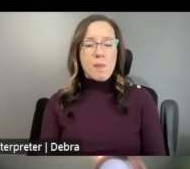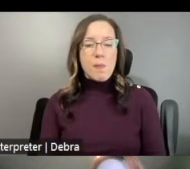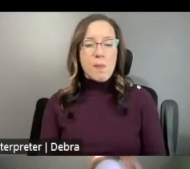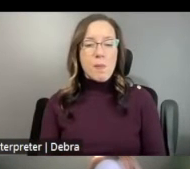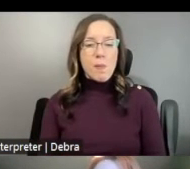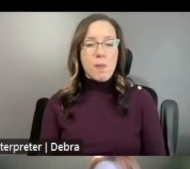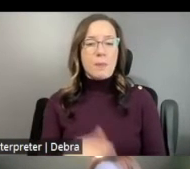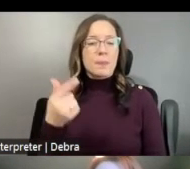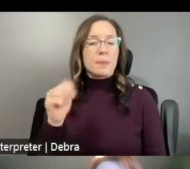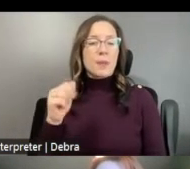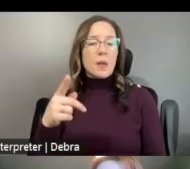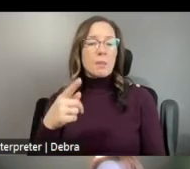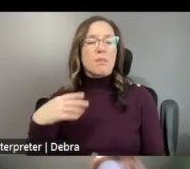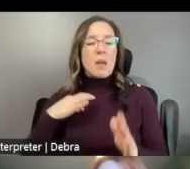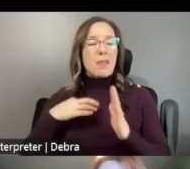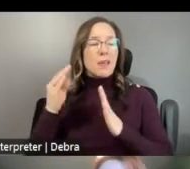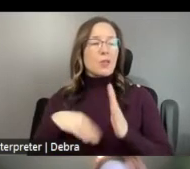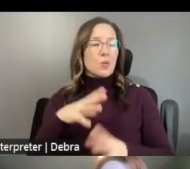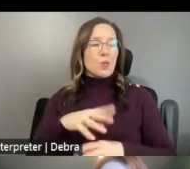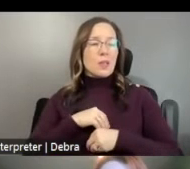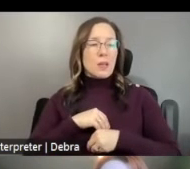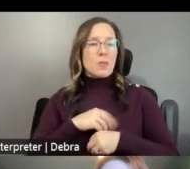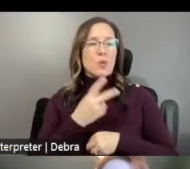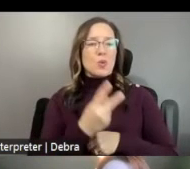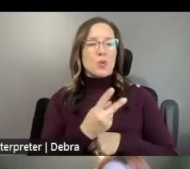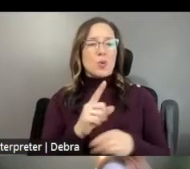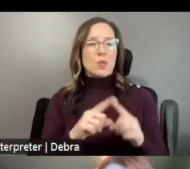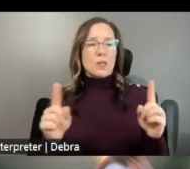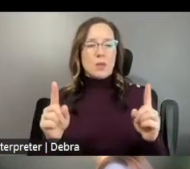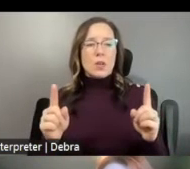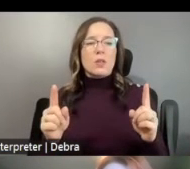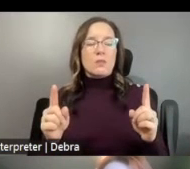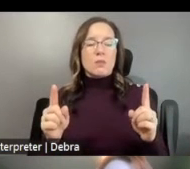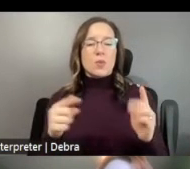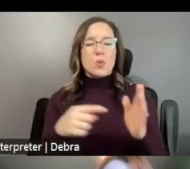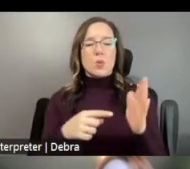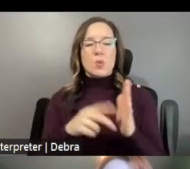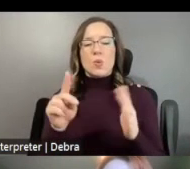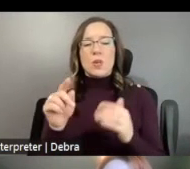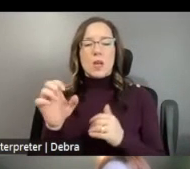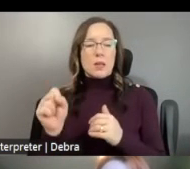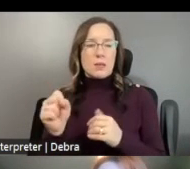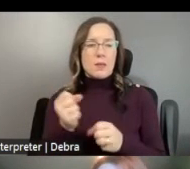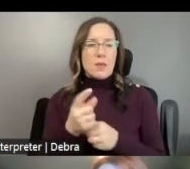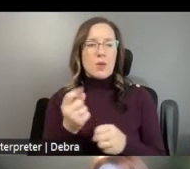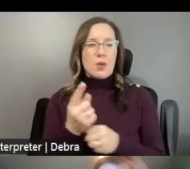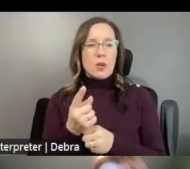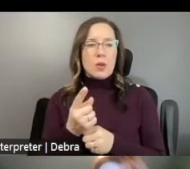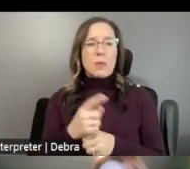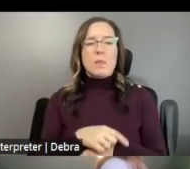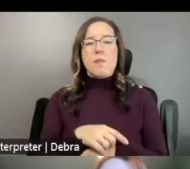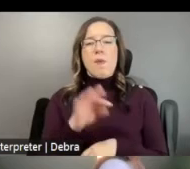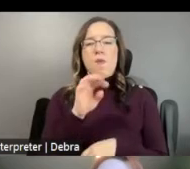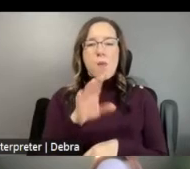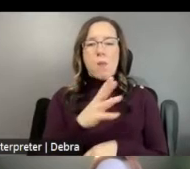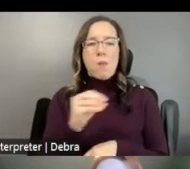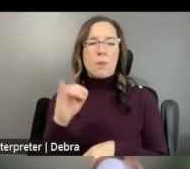ACCEPTS APPLICATIONS AT TWO DIFFERENT DEADLINES EVERY YEAR IN FEBRUARY AND JULY. DANCE ACCEPTS